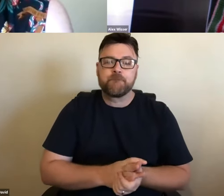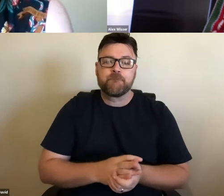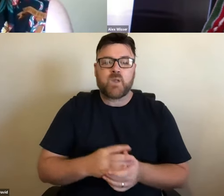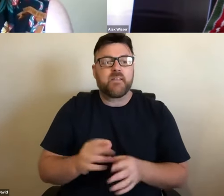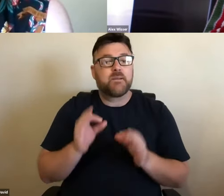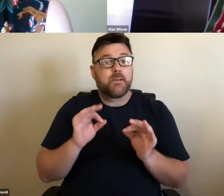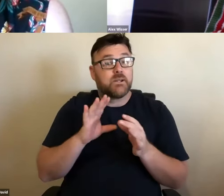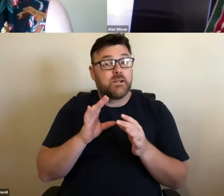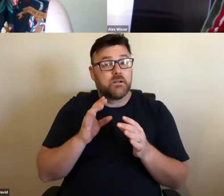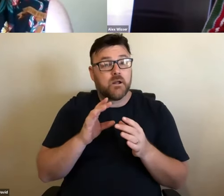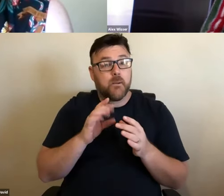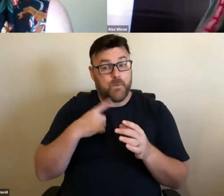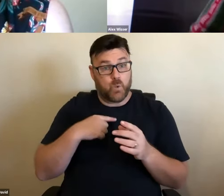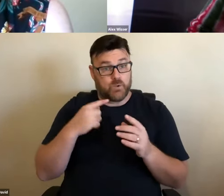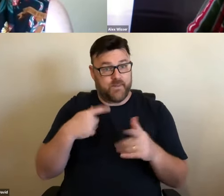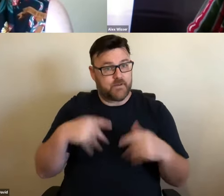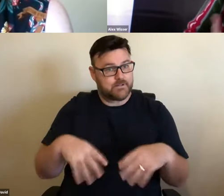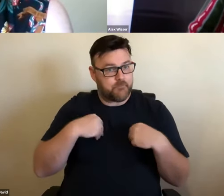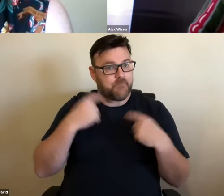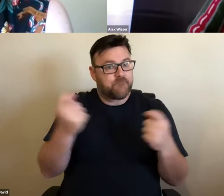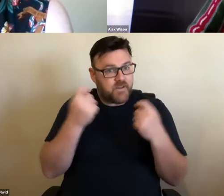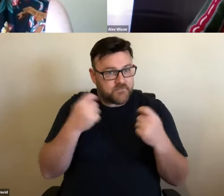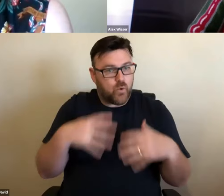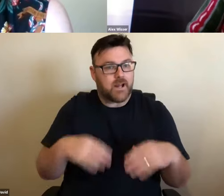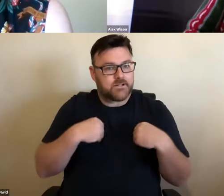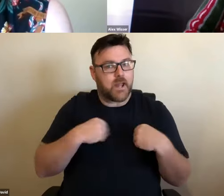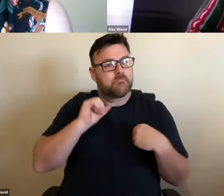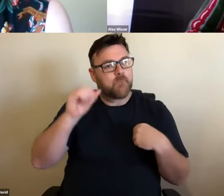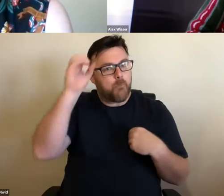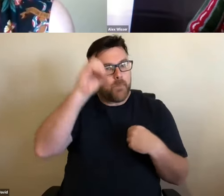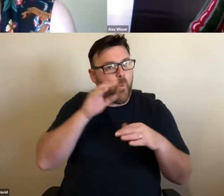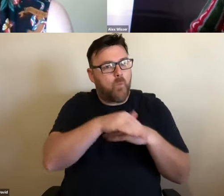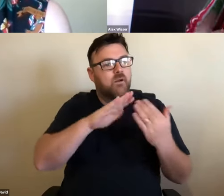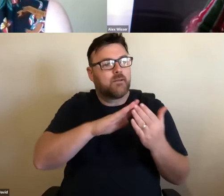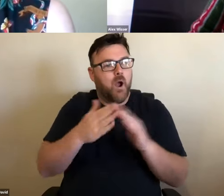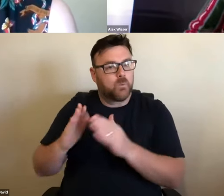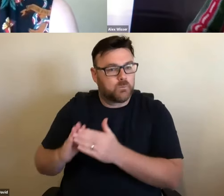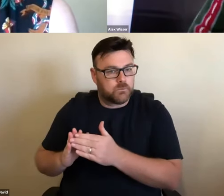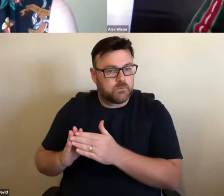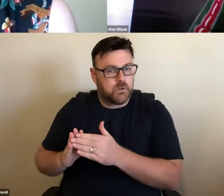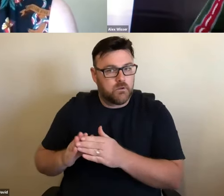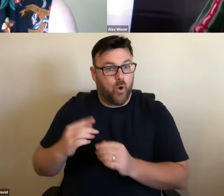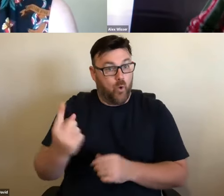town, I think I the town is changing -- I think the town is changing its shape so there is a better understanding of this as being a